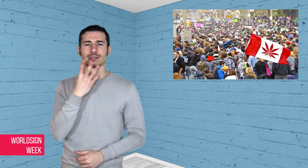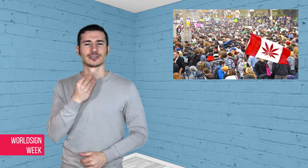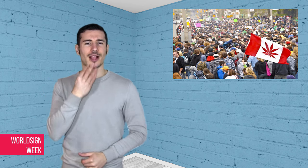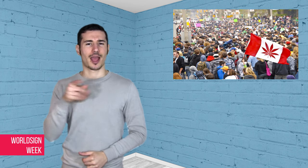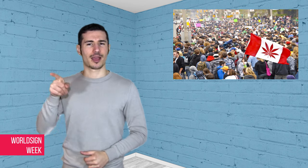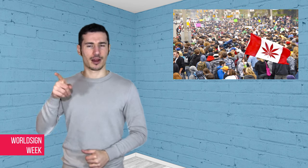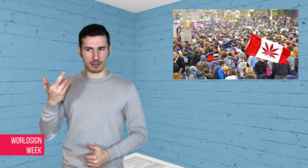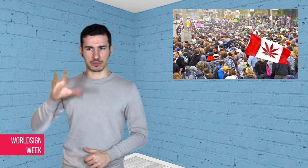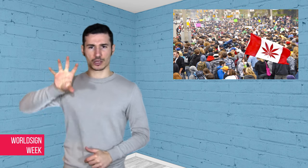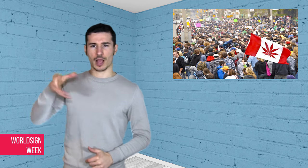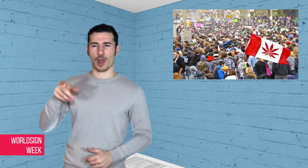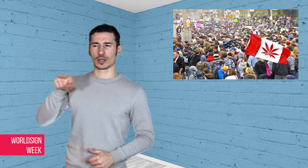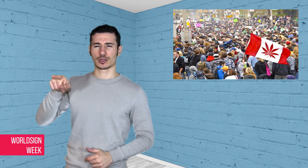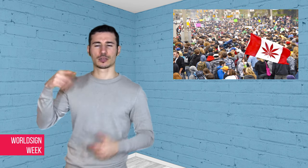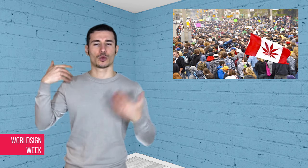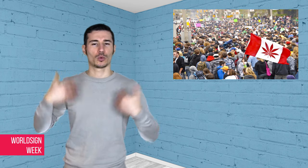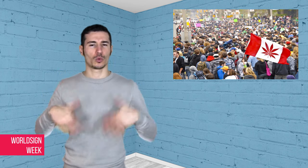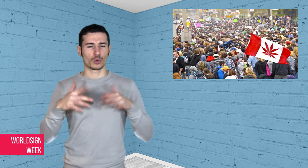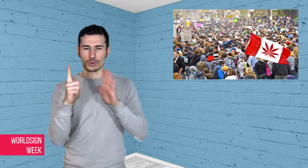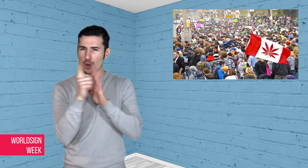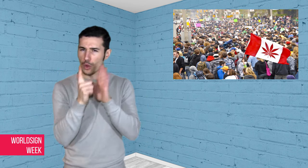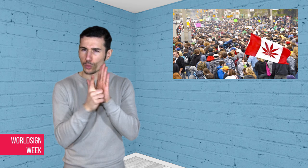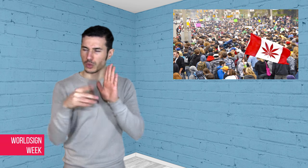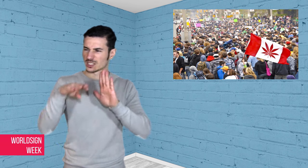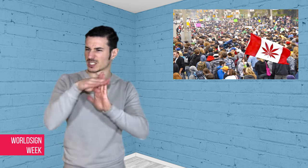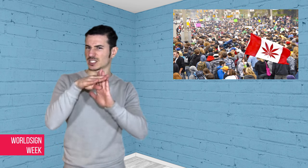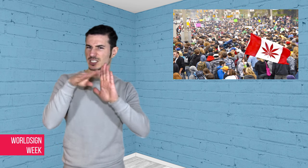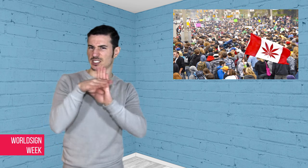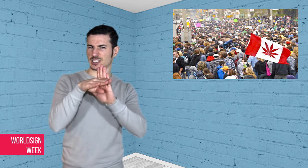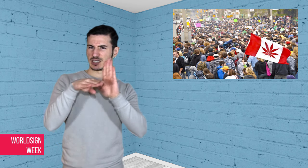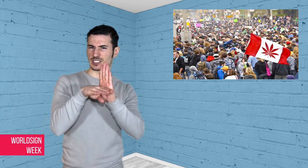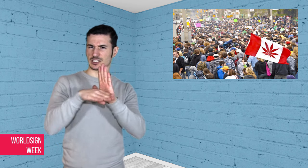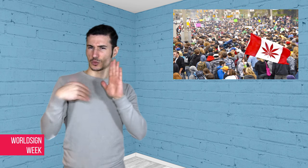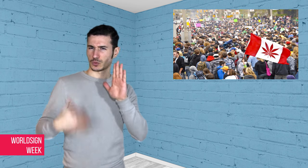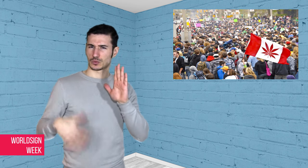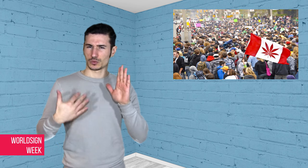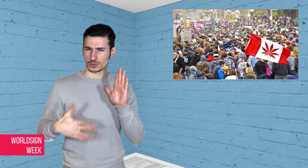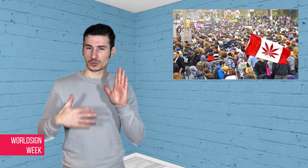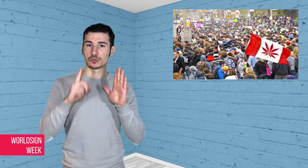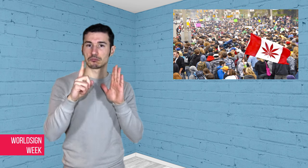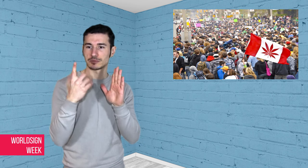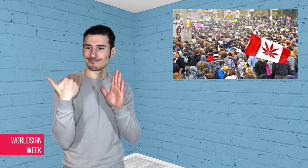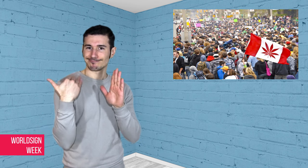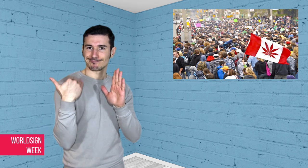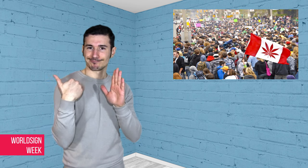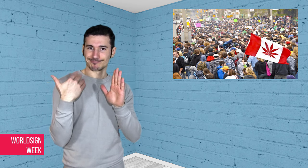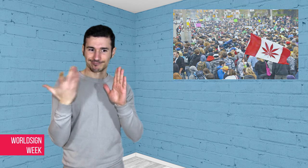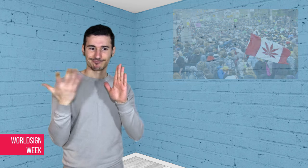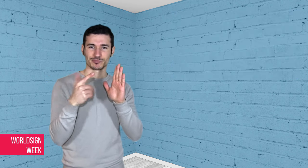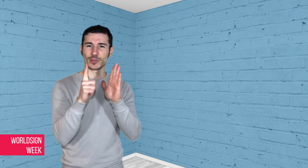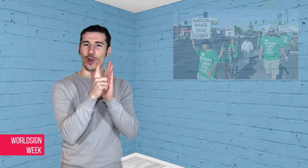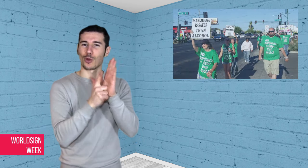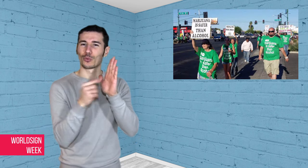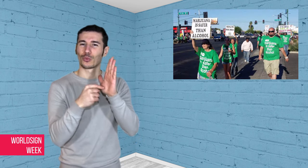recently decriminalized it. Ireland, Australia, Bolivia, and Germany isn’t